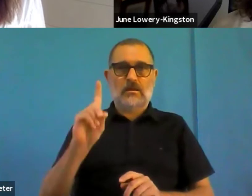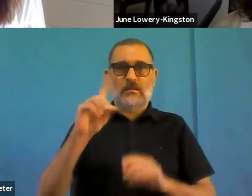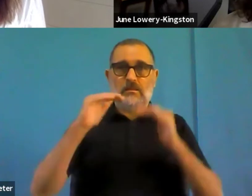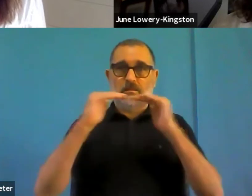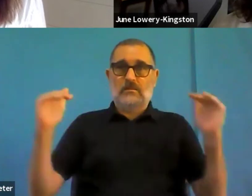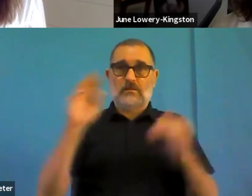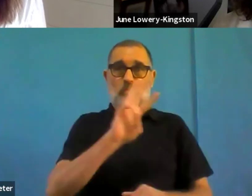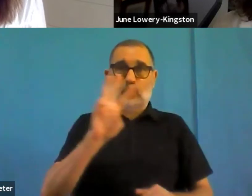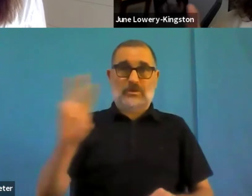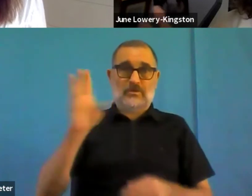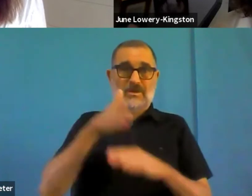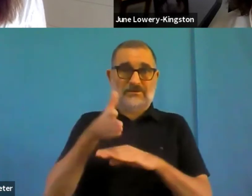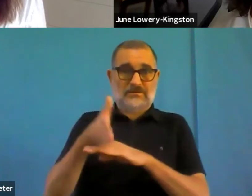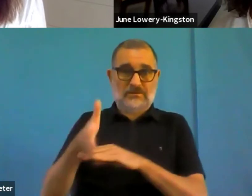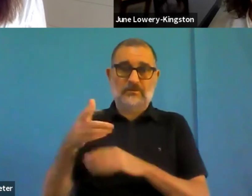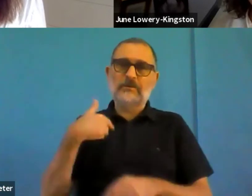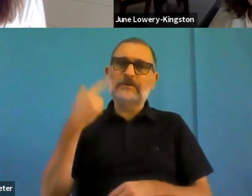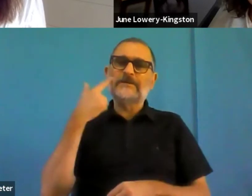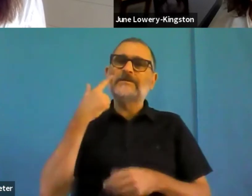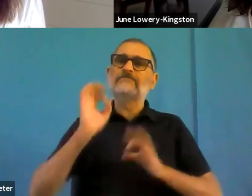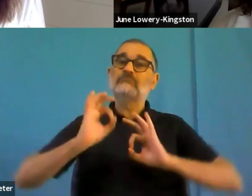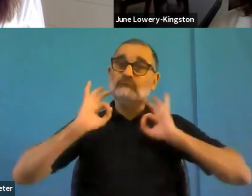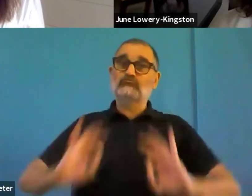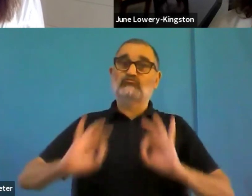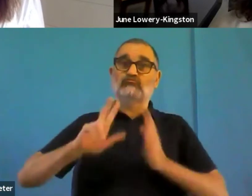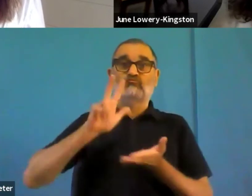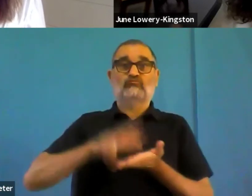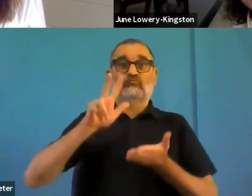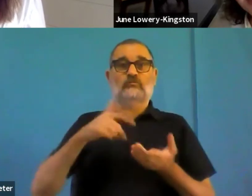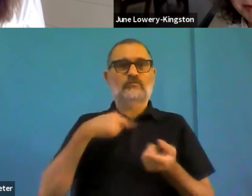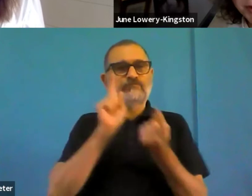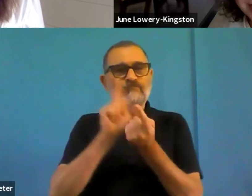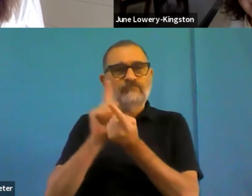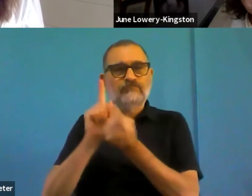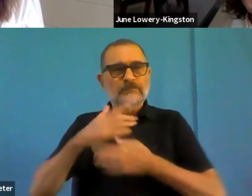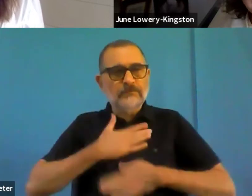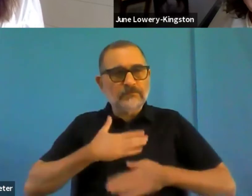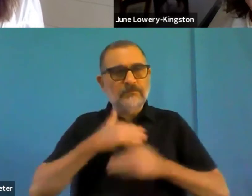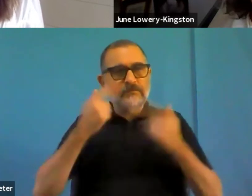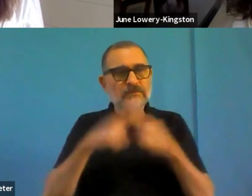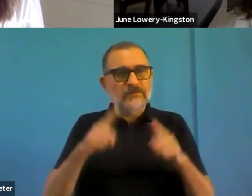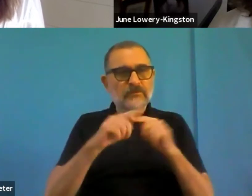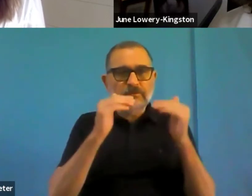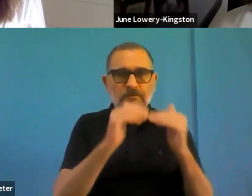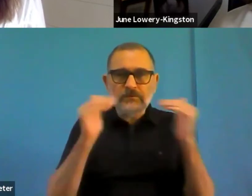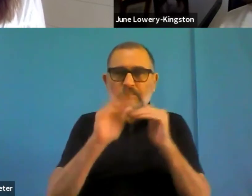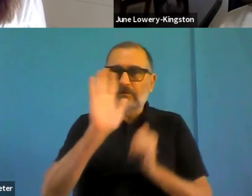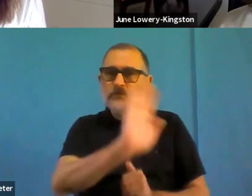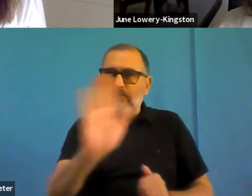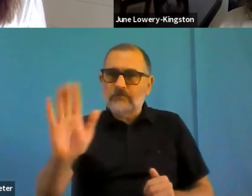because the member states have to report in December, because they've been working to the previous standard, which was version 2.1.